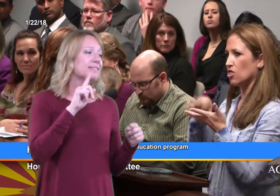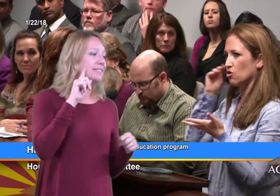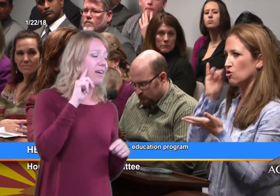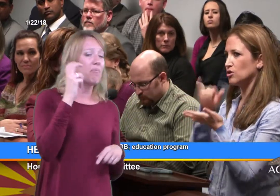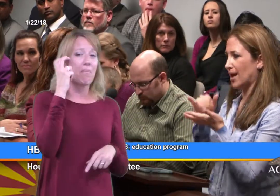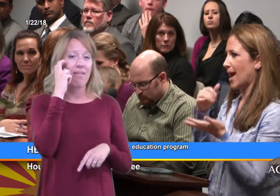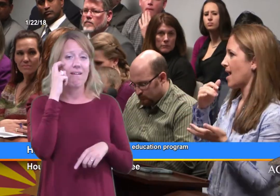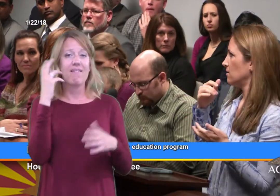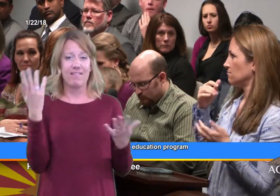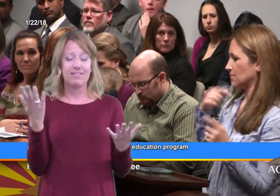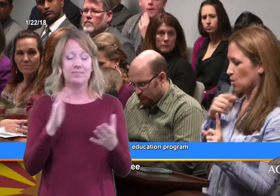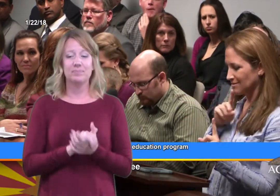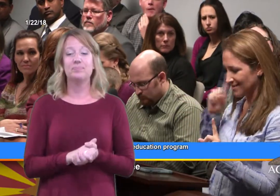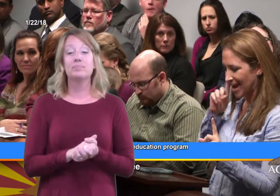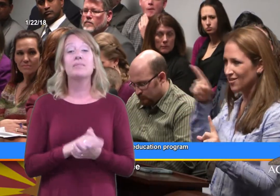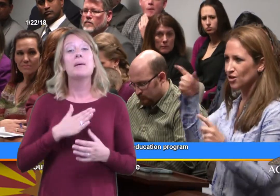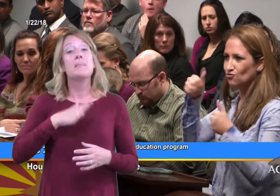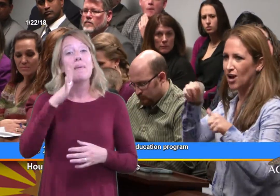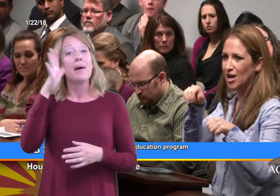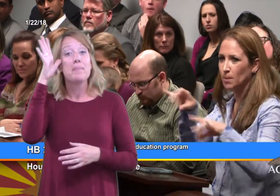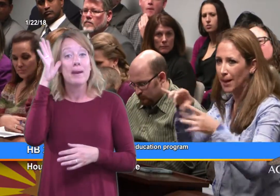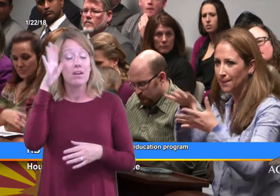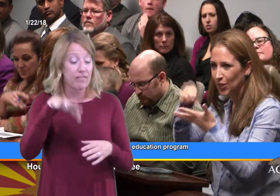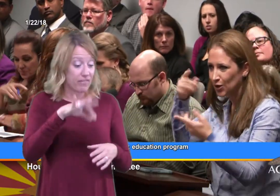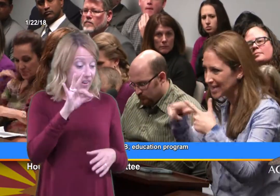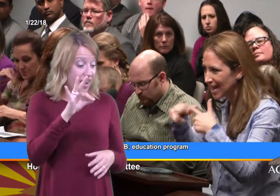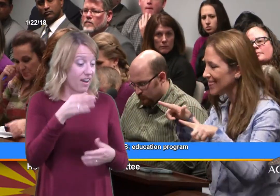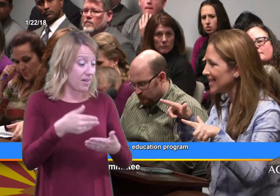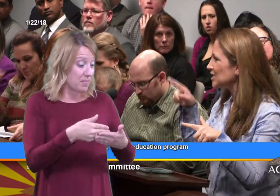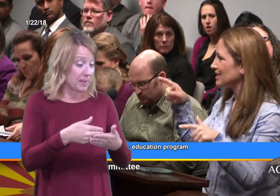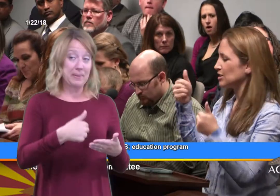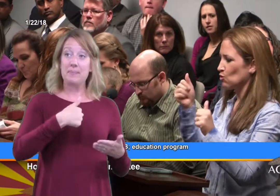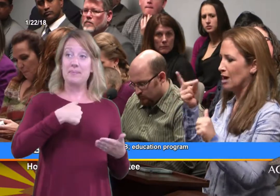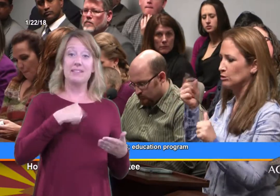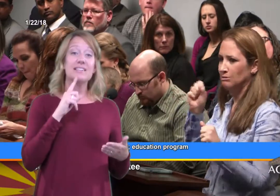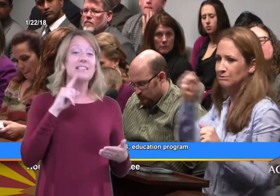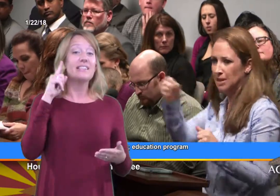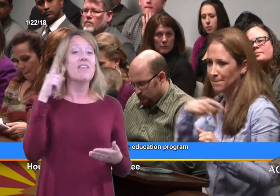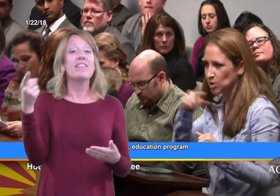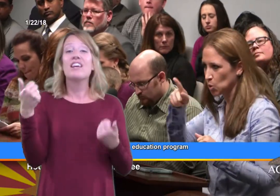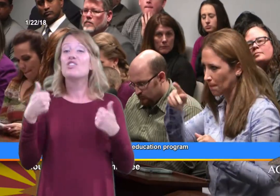When my parents learned that I was deaf they tried to learn sign language to the best of their ability,